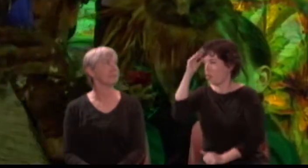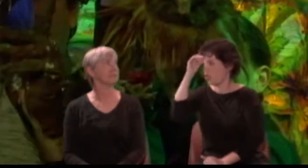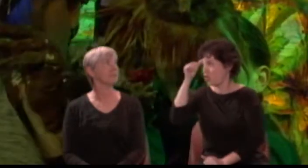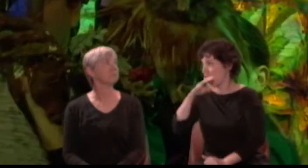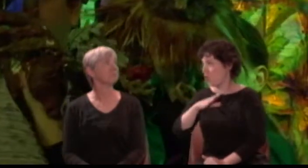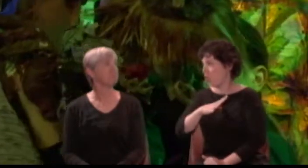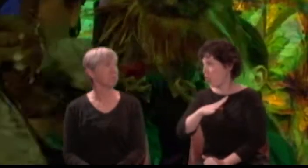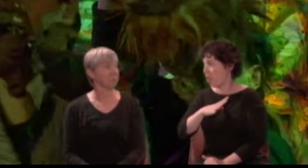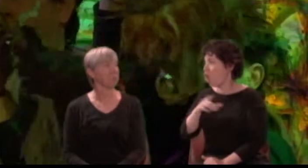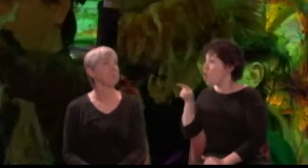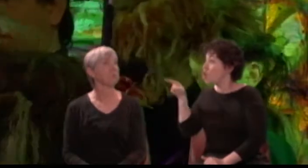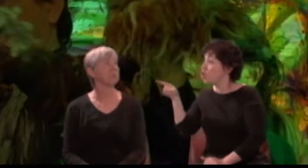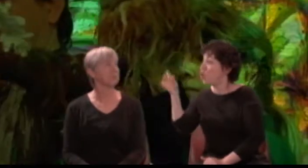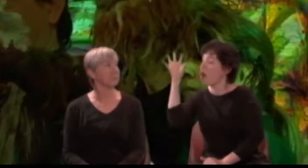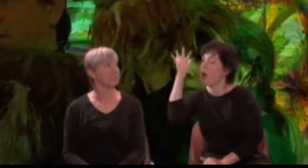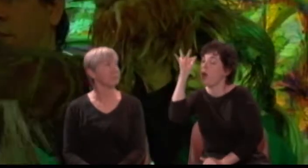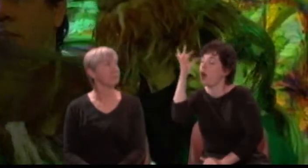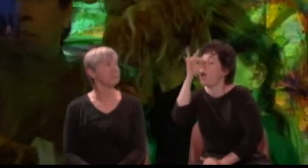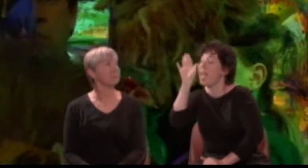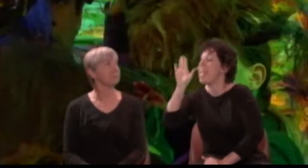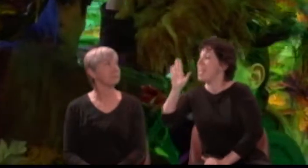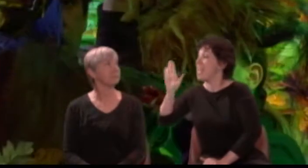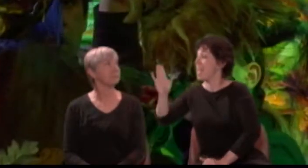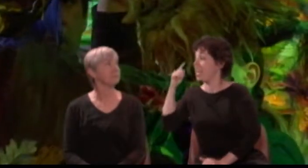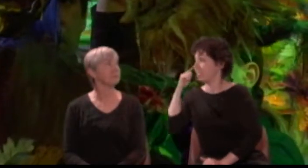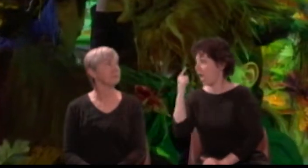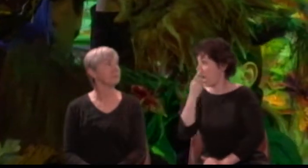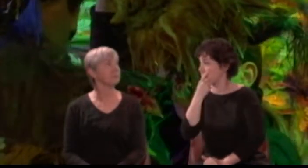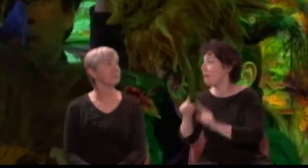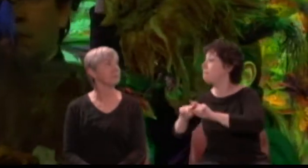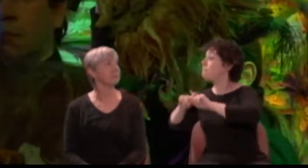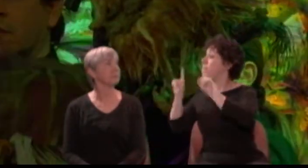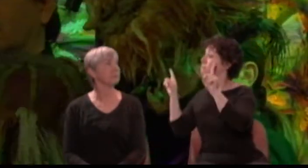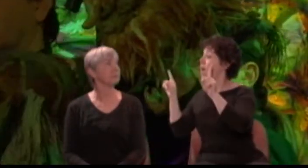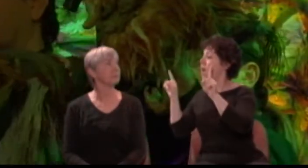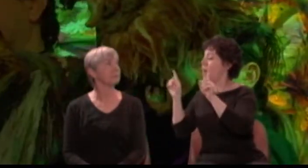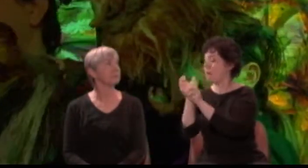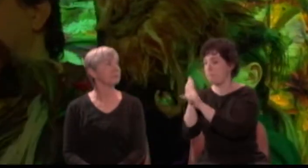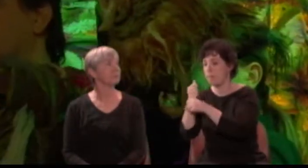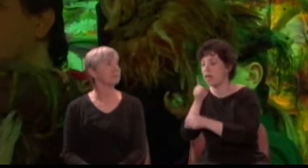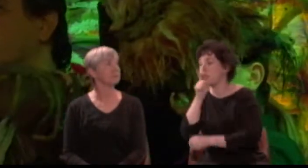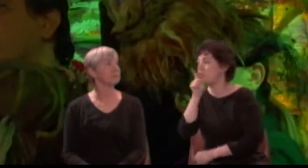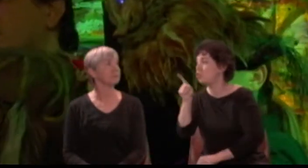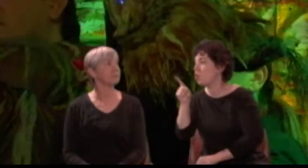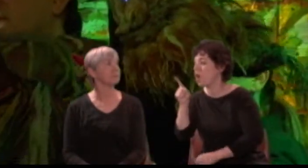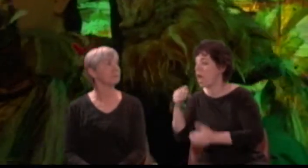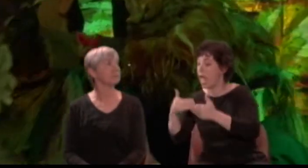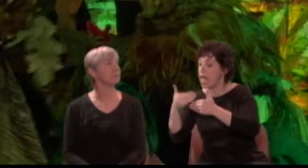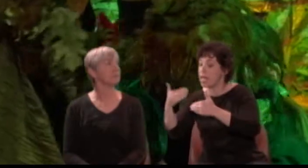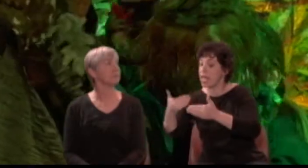Anoint his eyes; but do it when the next thing he espies may be the lady.